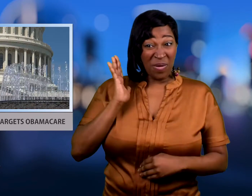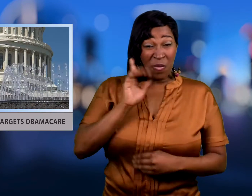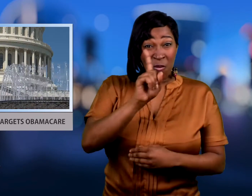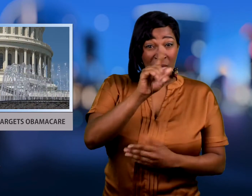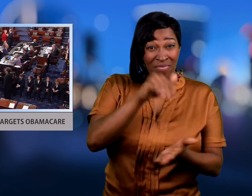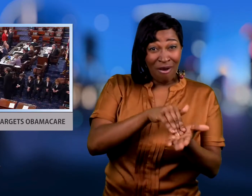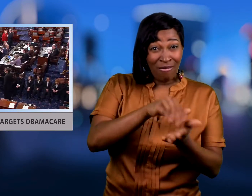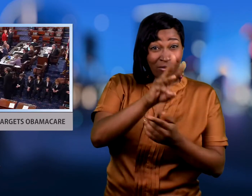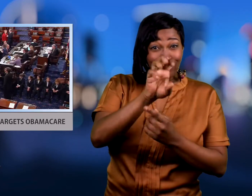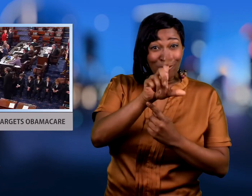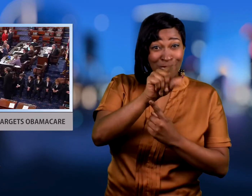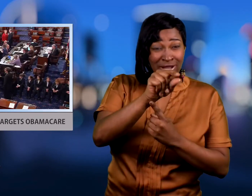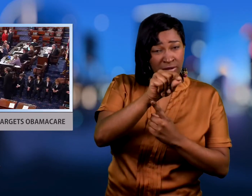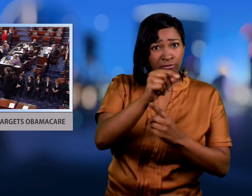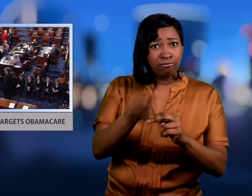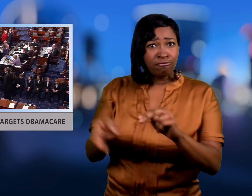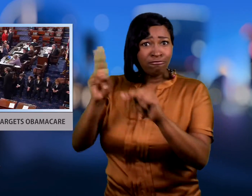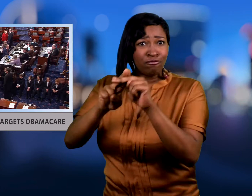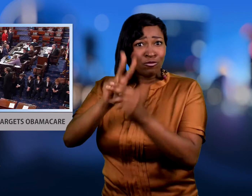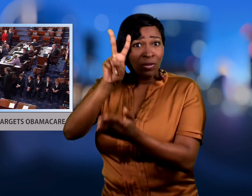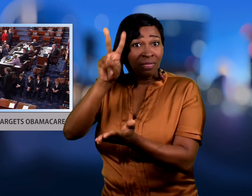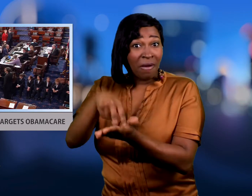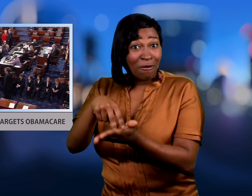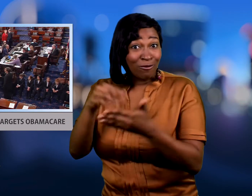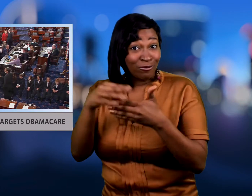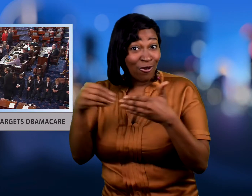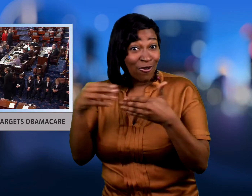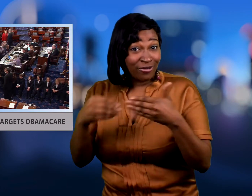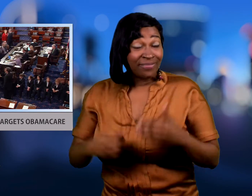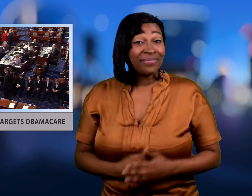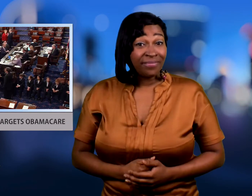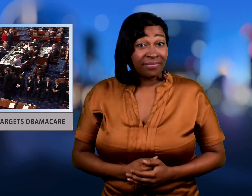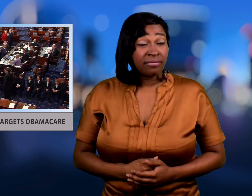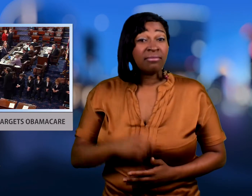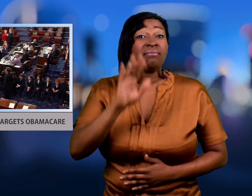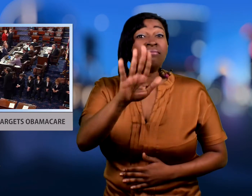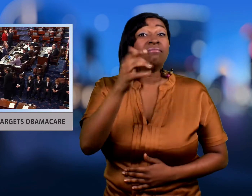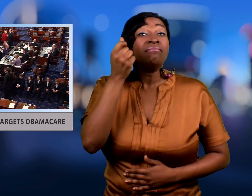$1650 to $2000. But the